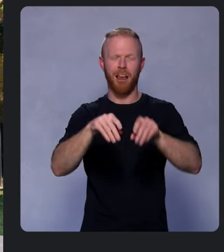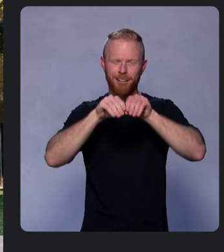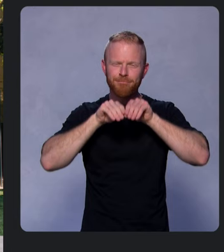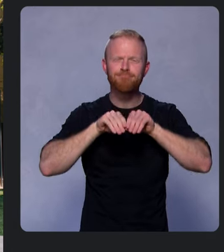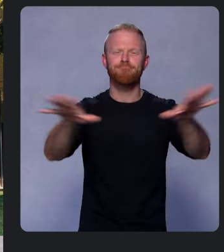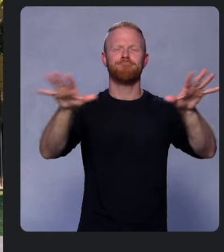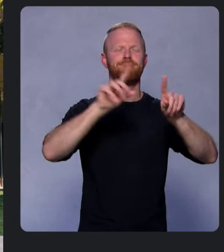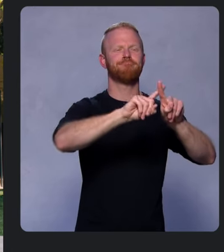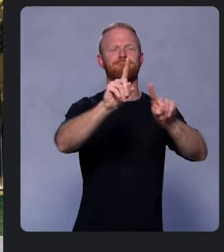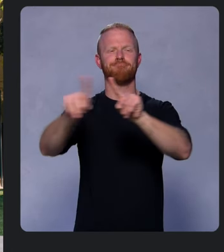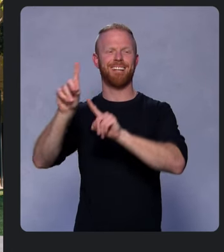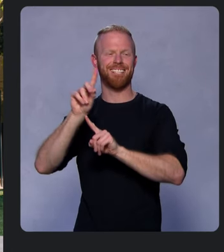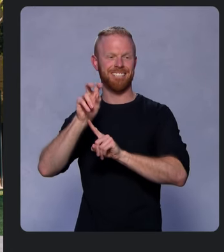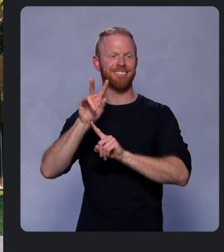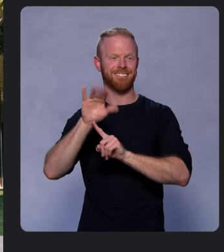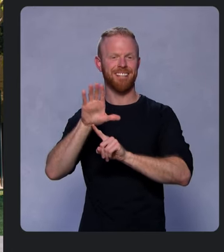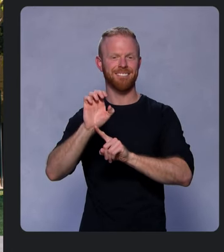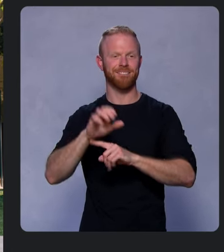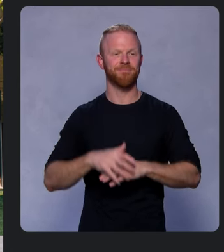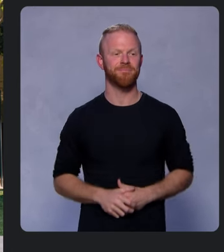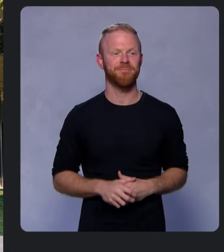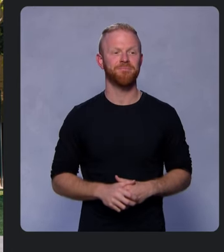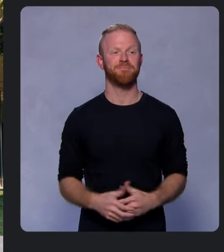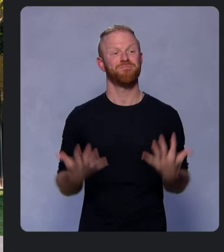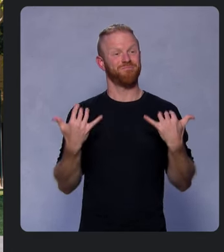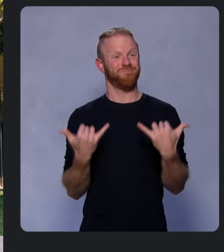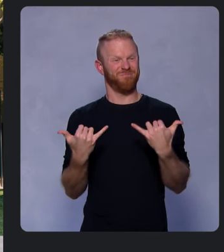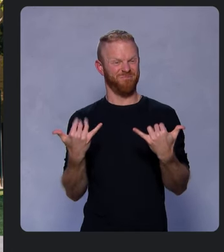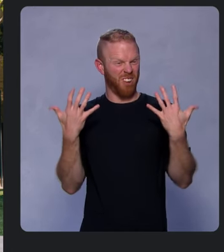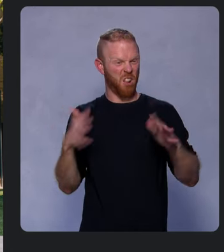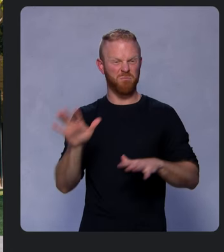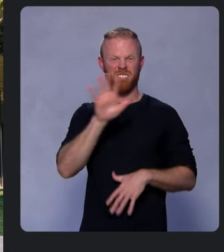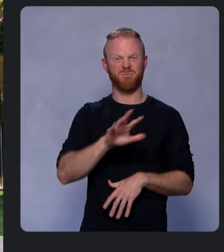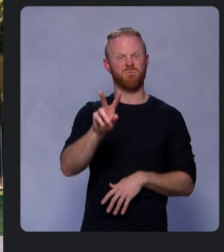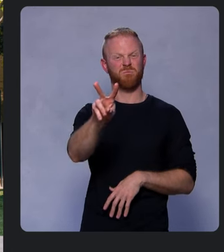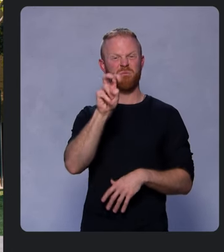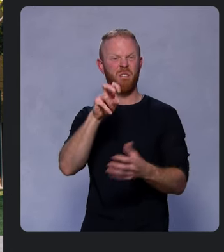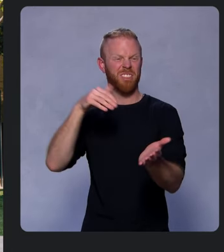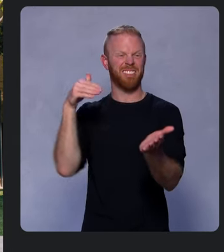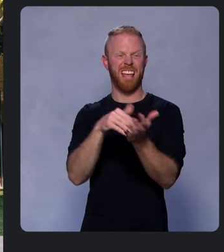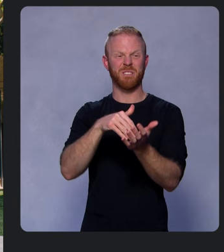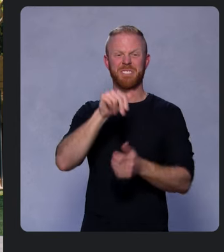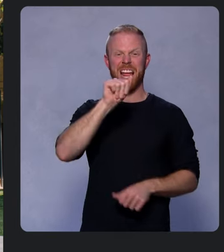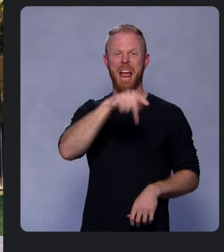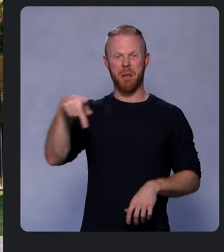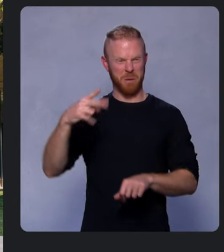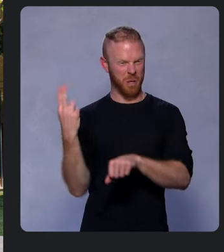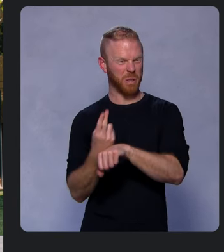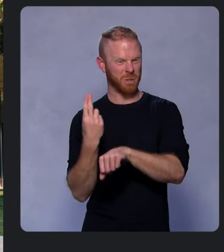devices. Already, there are more than 200,000 apps using Flutter in